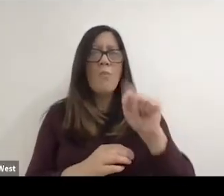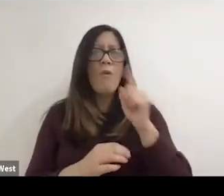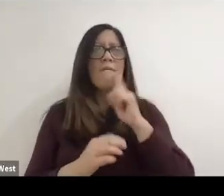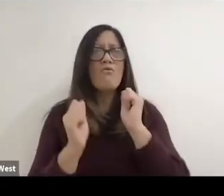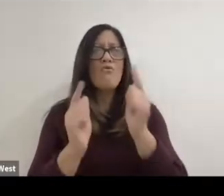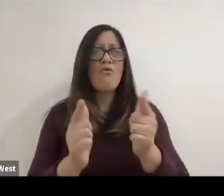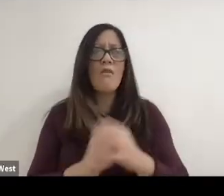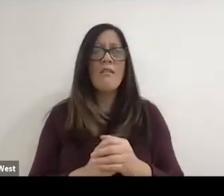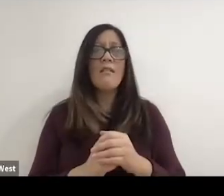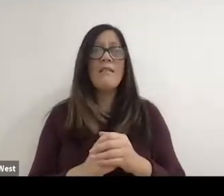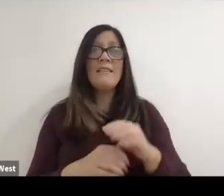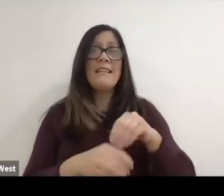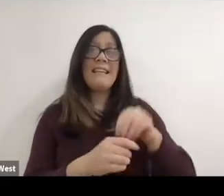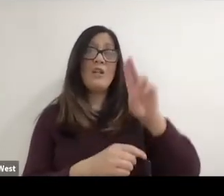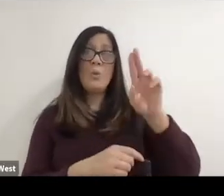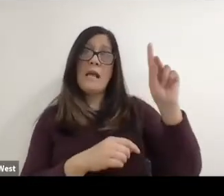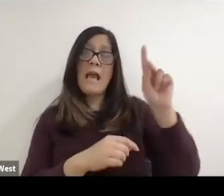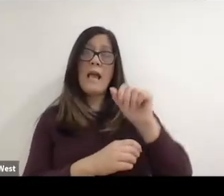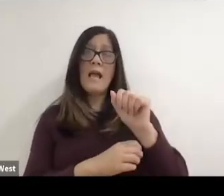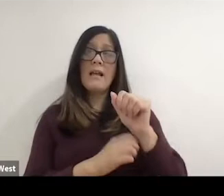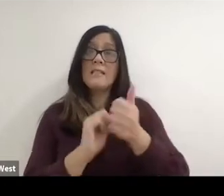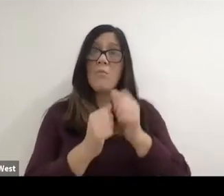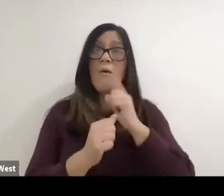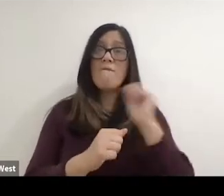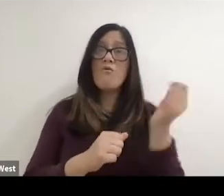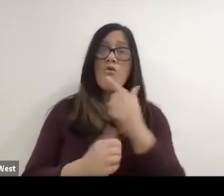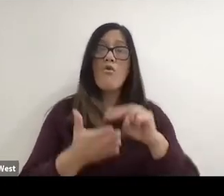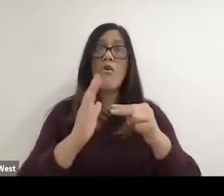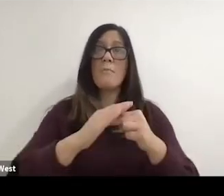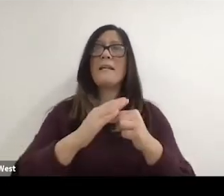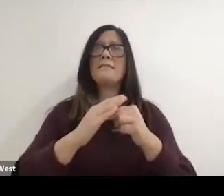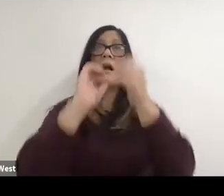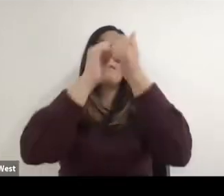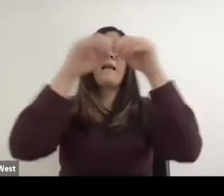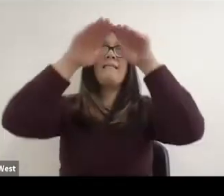means sport below the high competitive level. whereas for me it means sport for everybody.